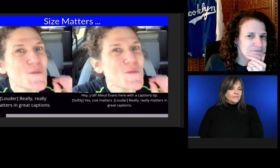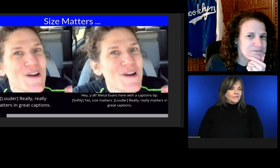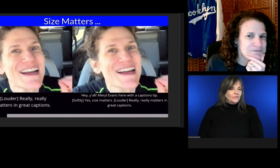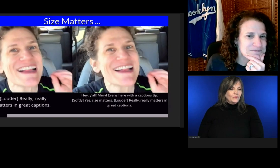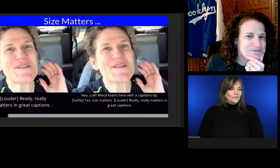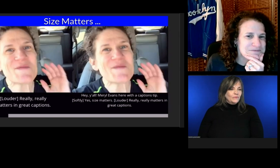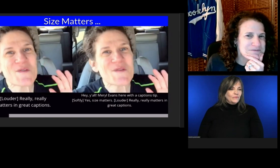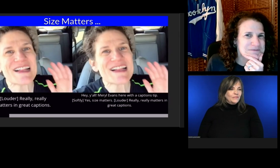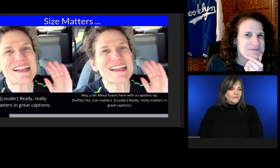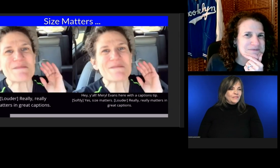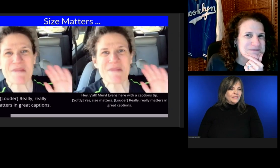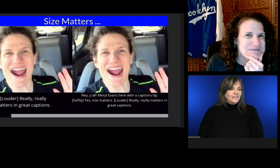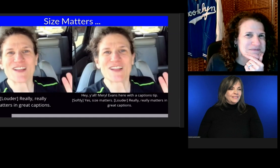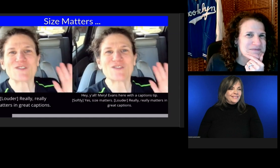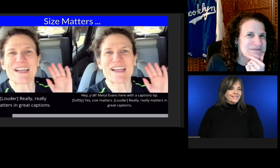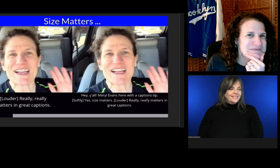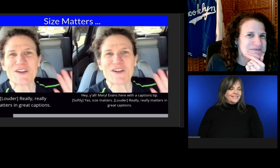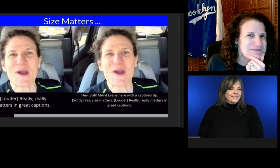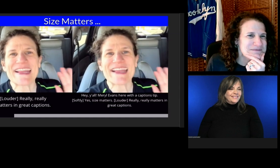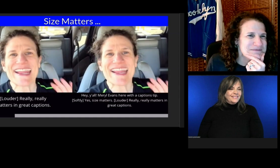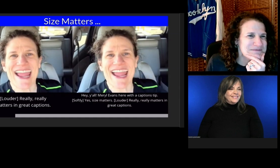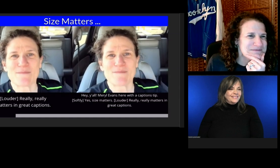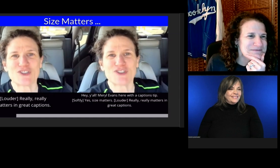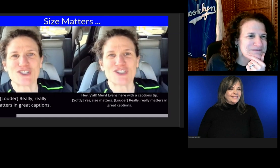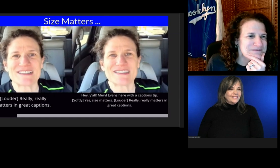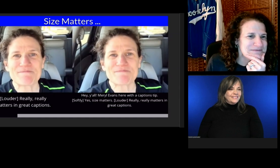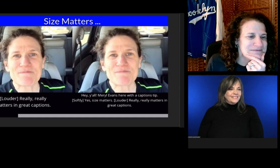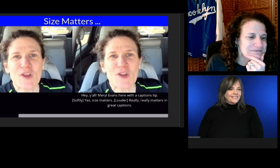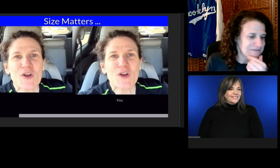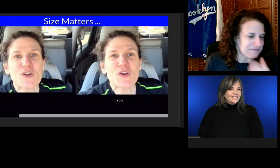Really, really matters in great captions!